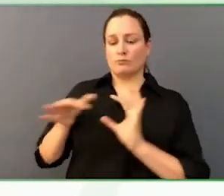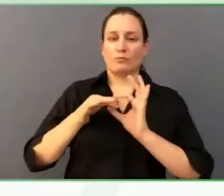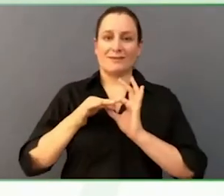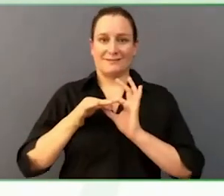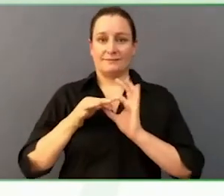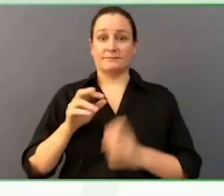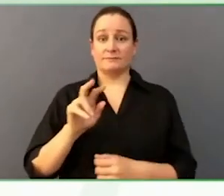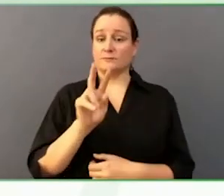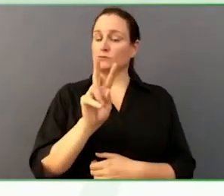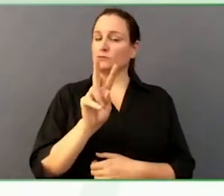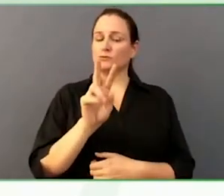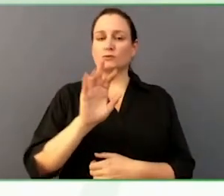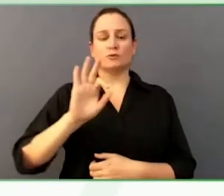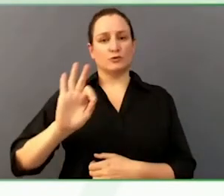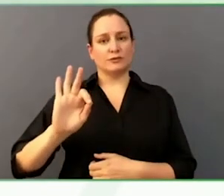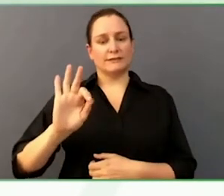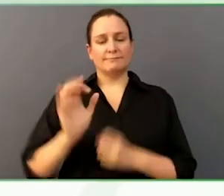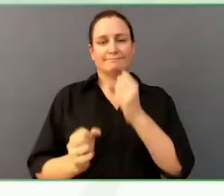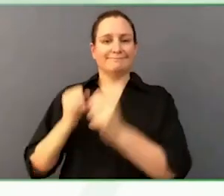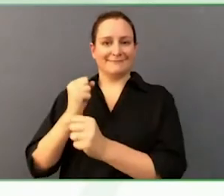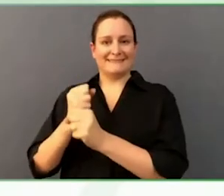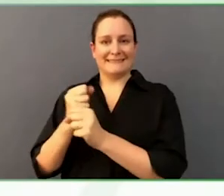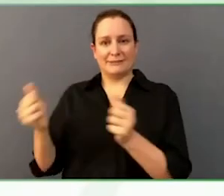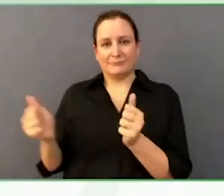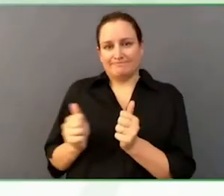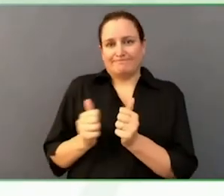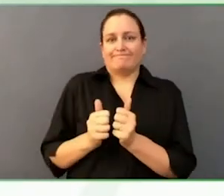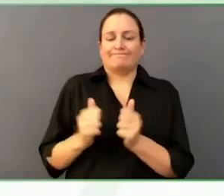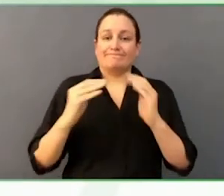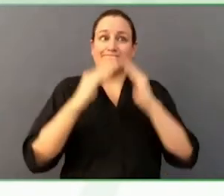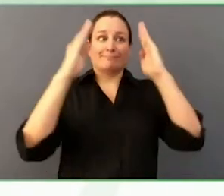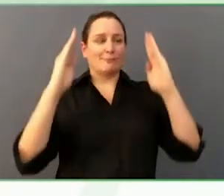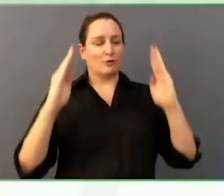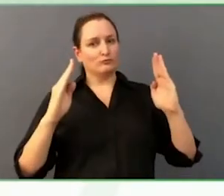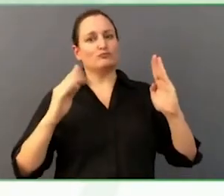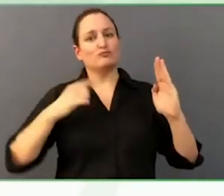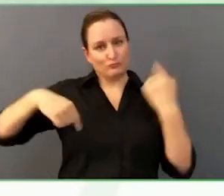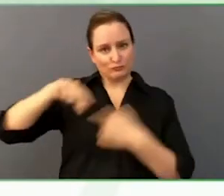home ICU setting, he is very technologically dependent and he is